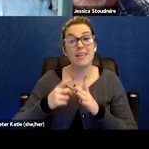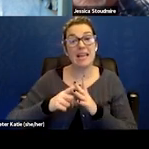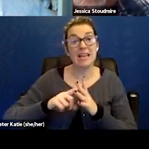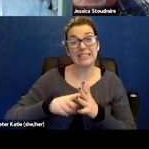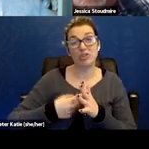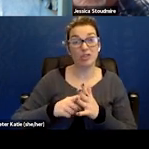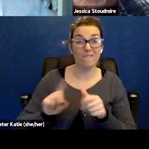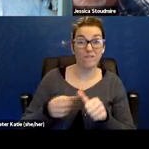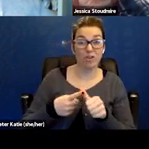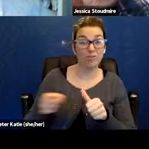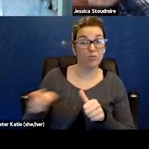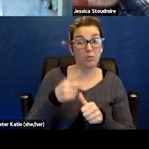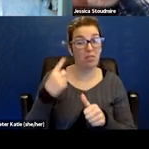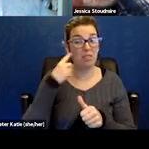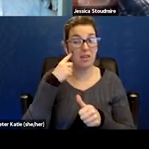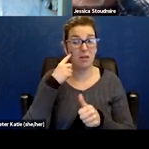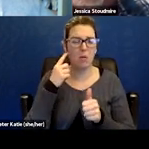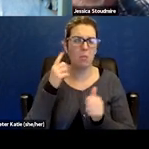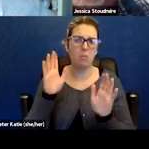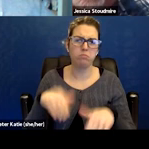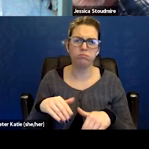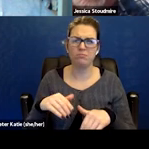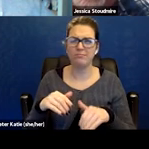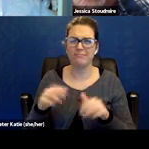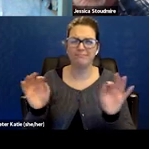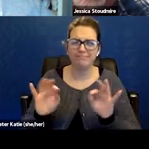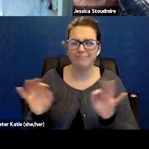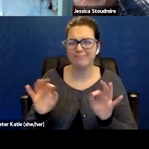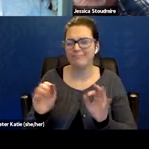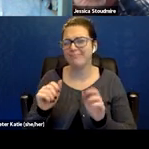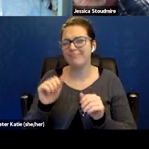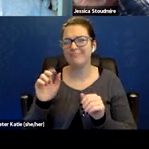it could be disabling for a person. When you bring it all together,